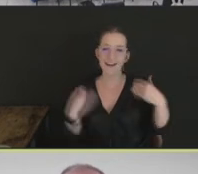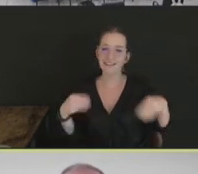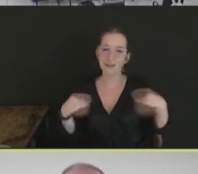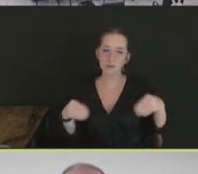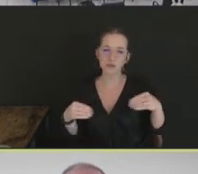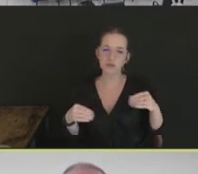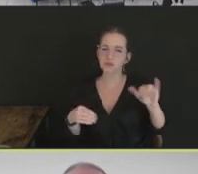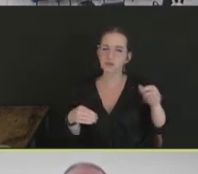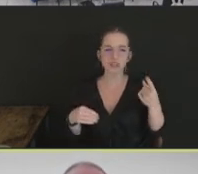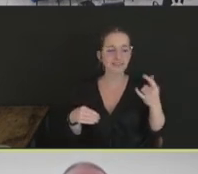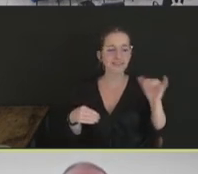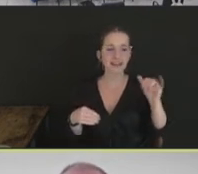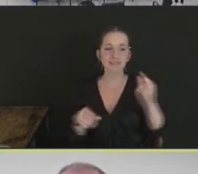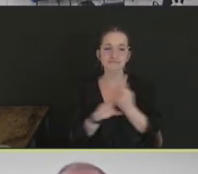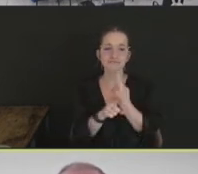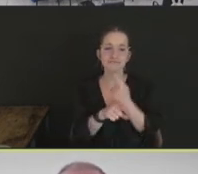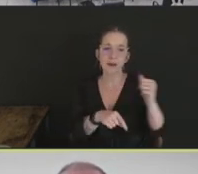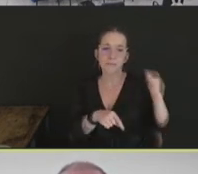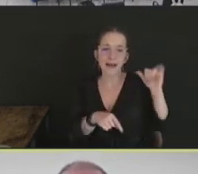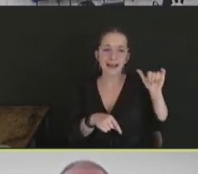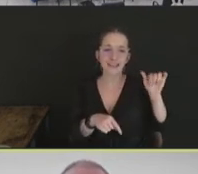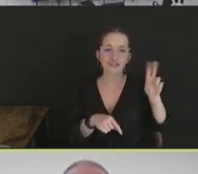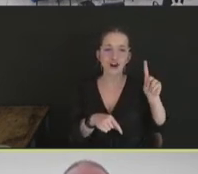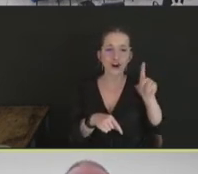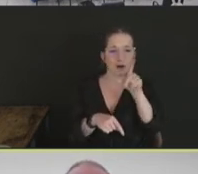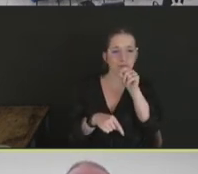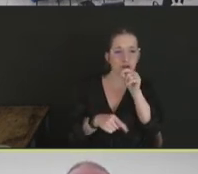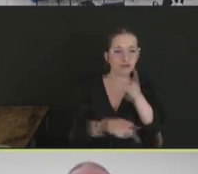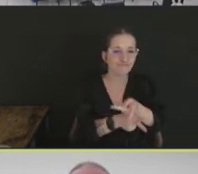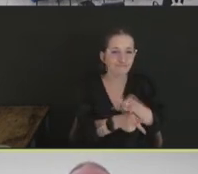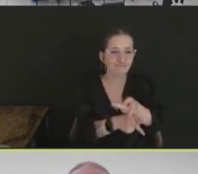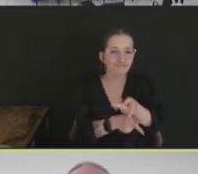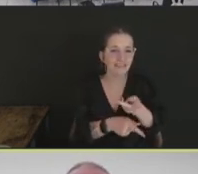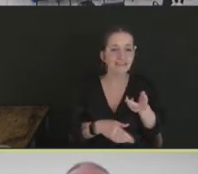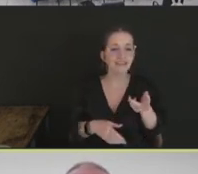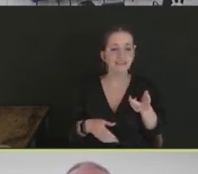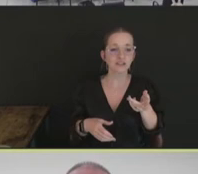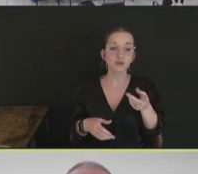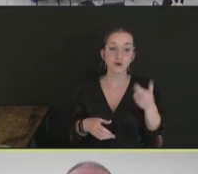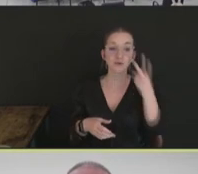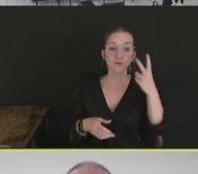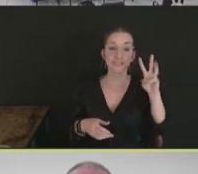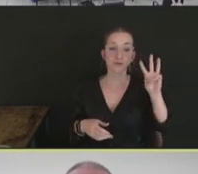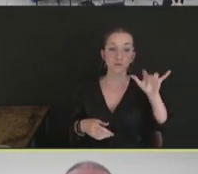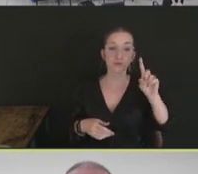And so, we can see that wild birds are -- there's been a lot of detection of